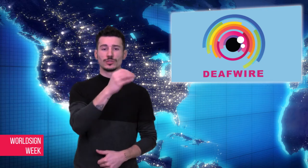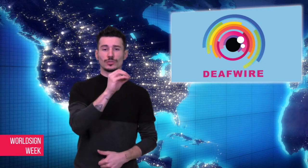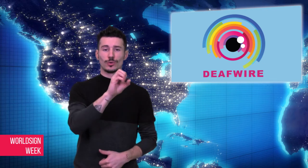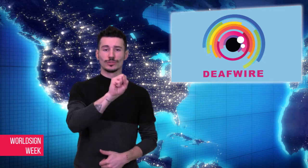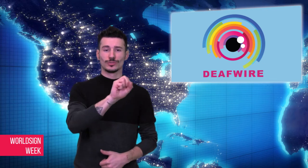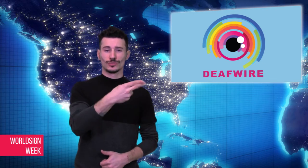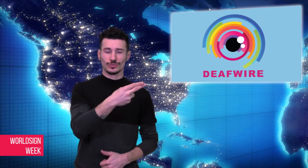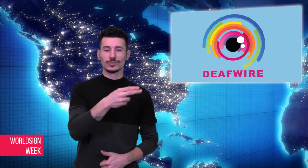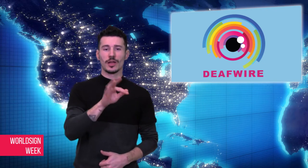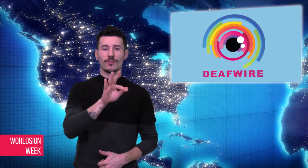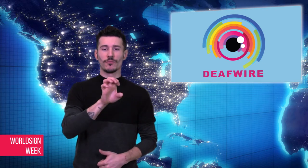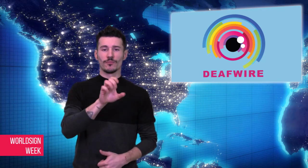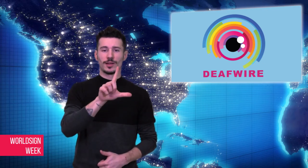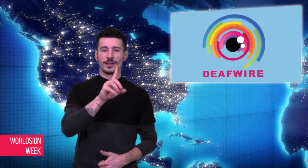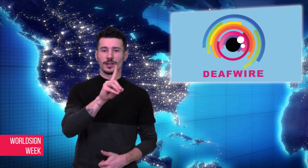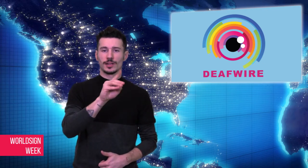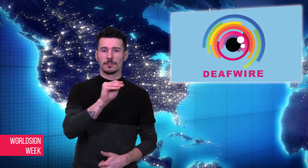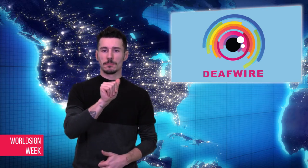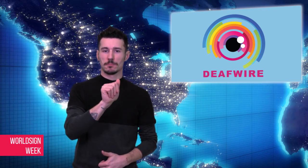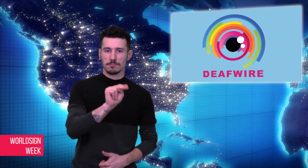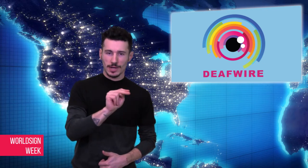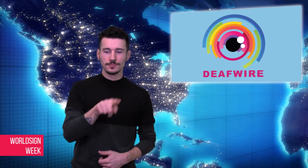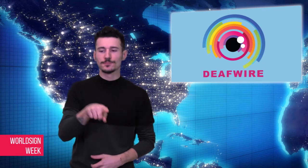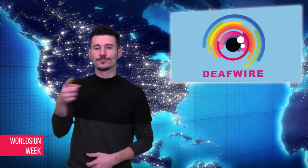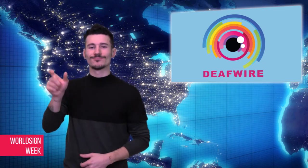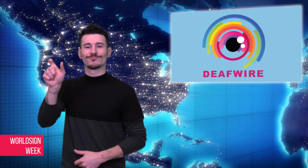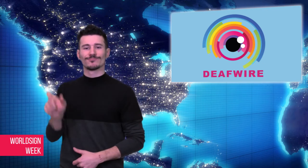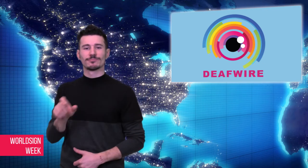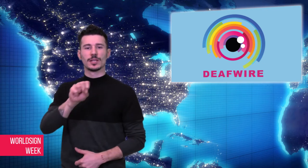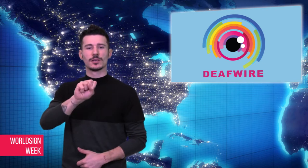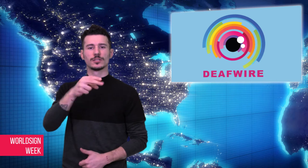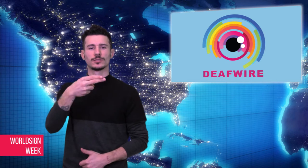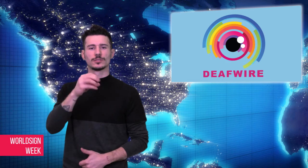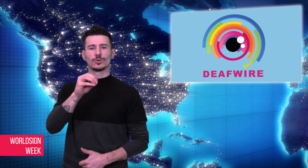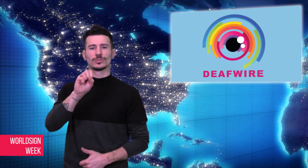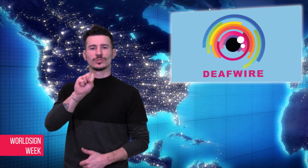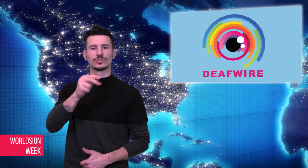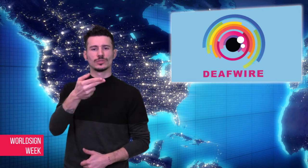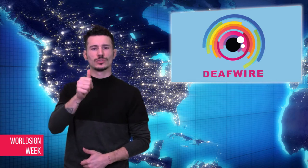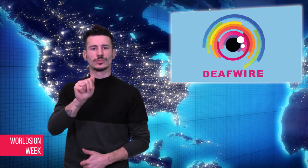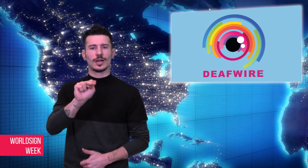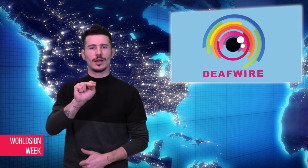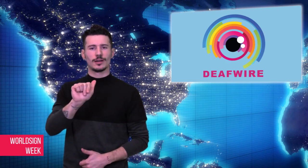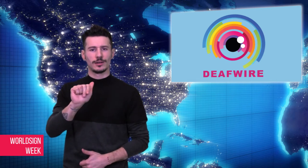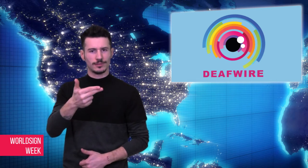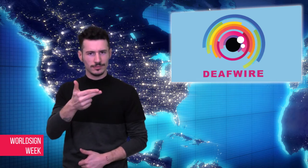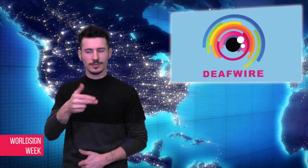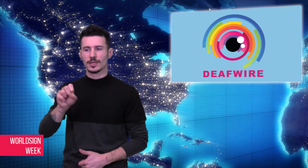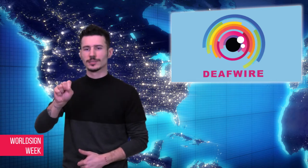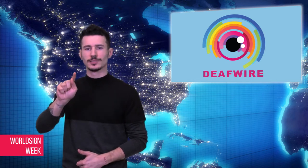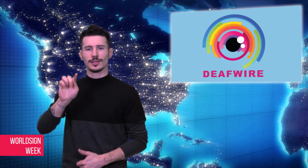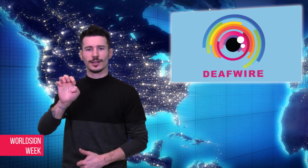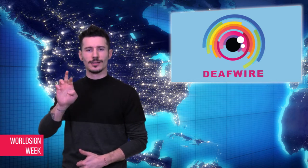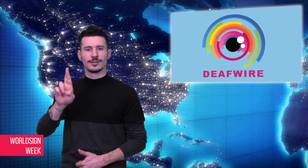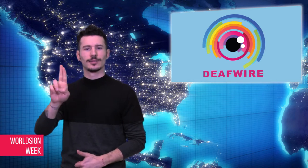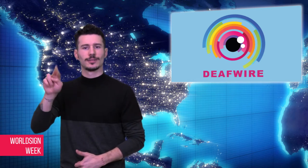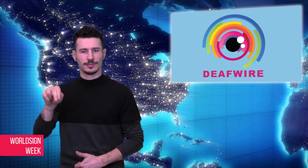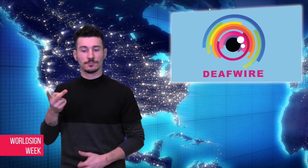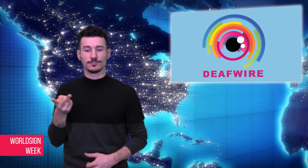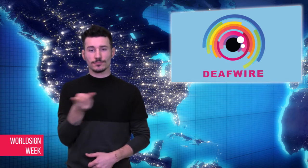Stern, both Deaf Americans, based this series on their own lives as they deal